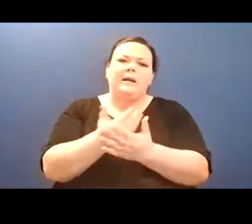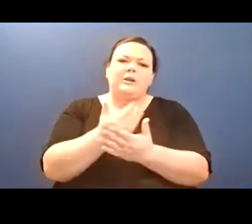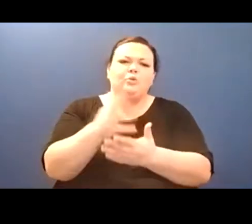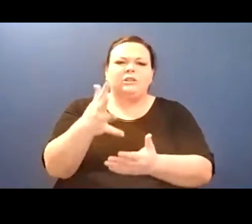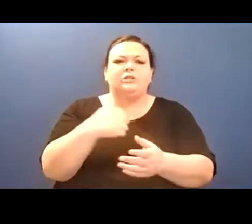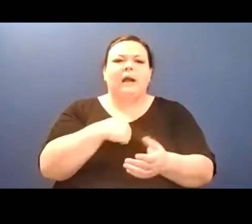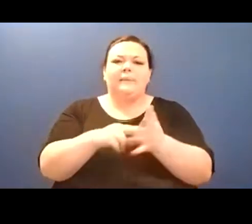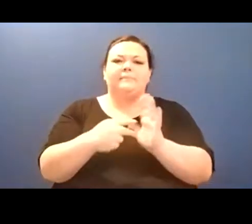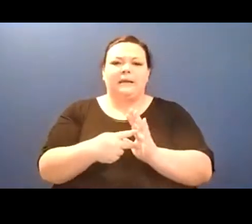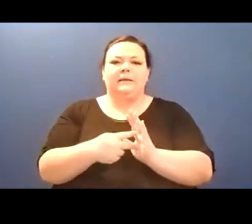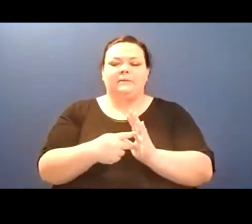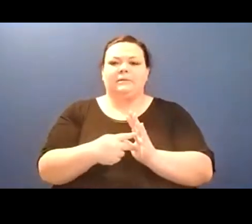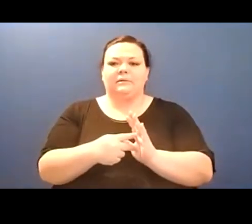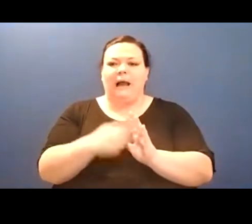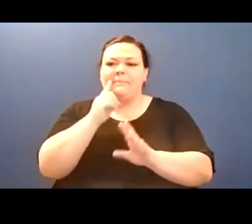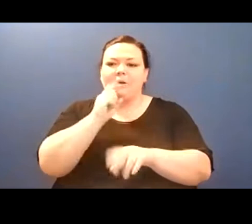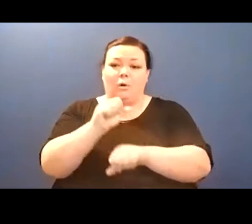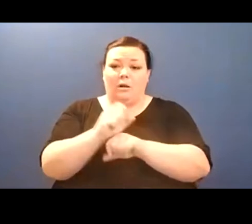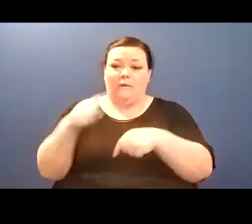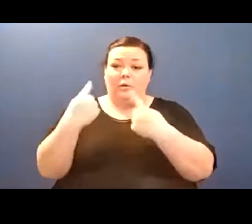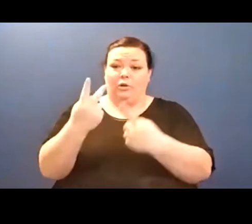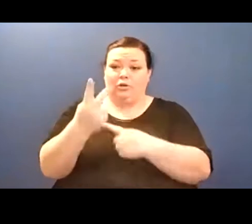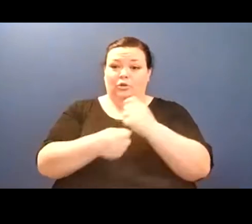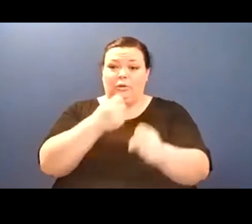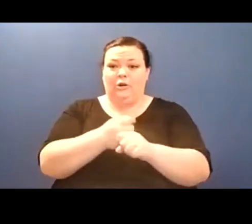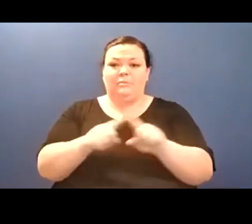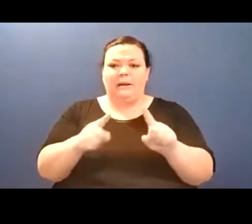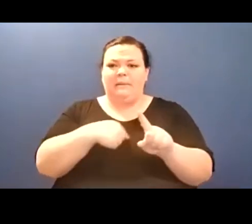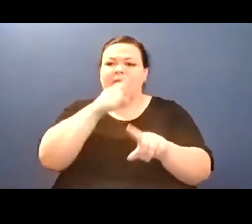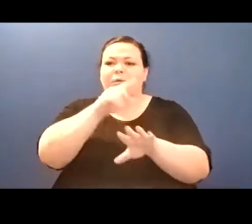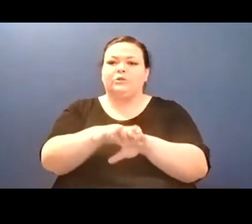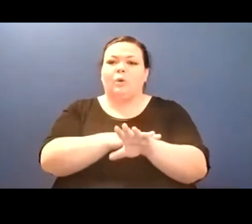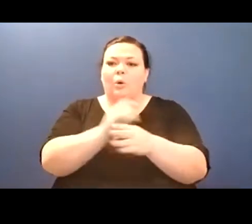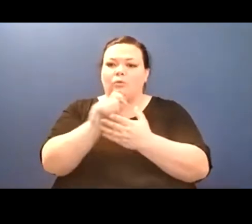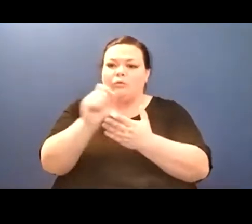them depending on time, I'm at, I'm about halfway through right now, okay, okay.